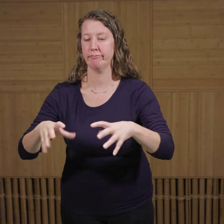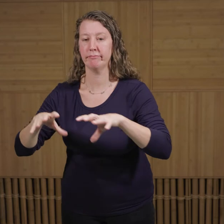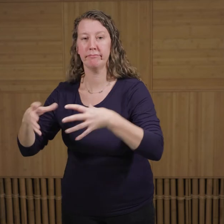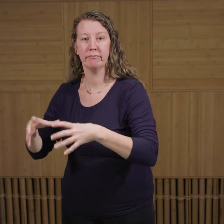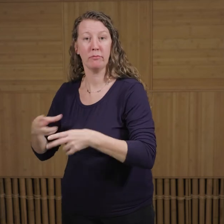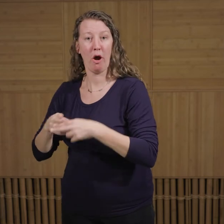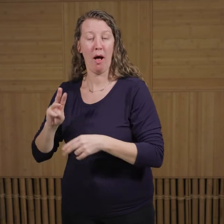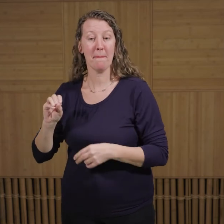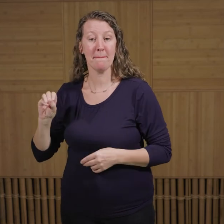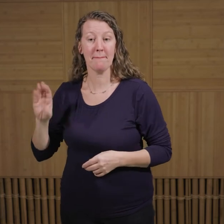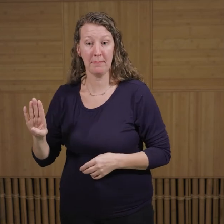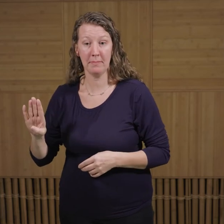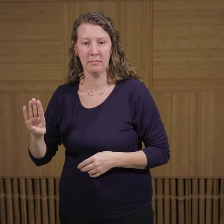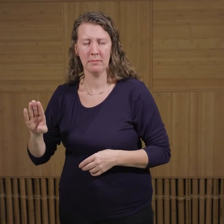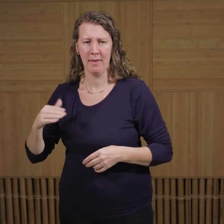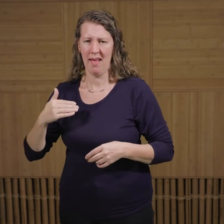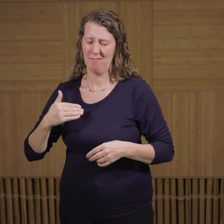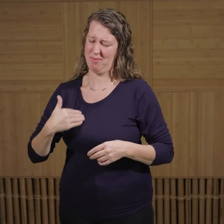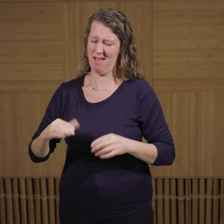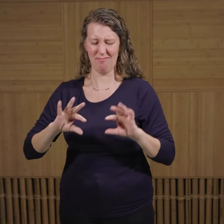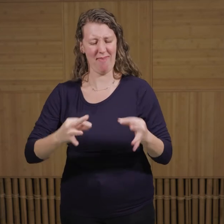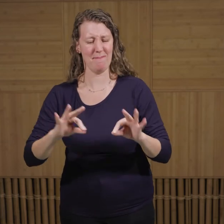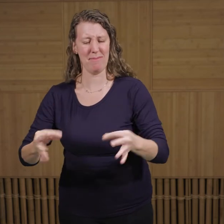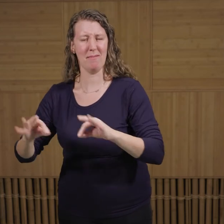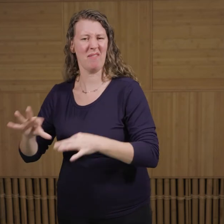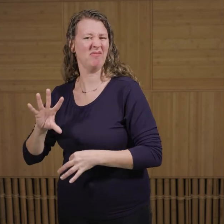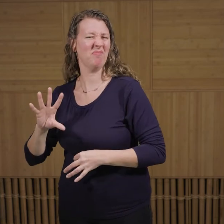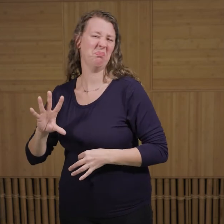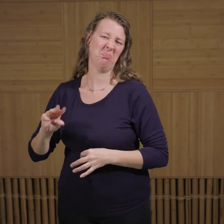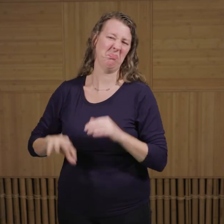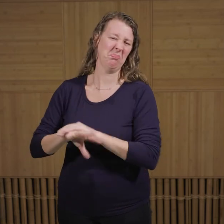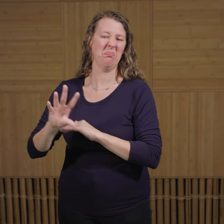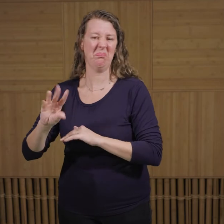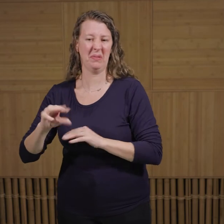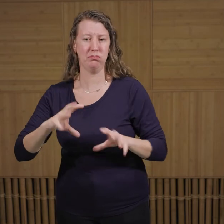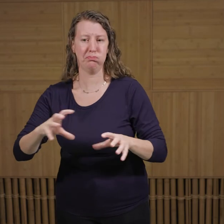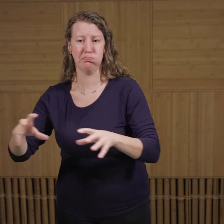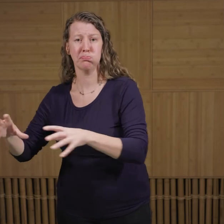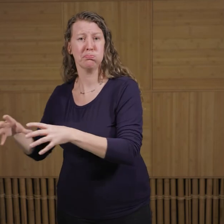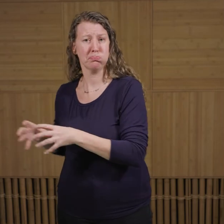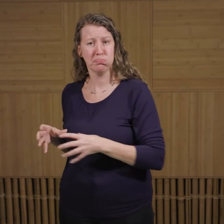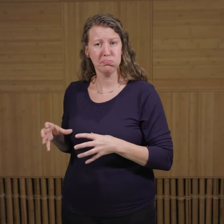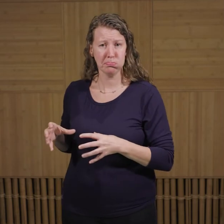Their mobs can be made up of up to 50 individuals, and it's made of many, many families.